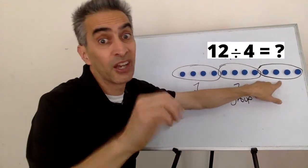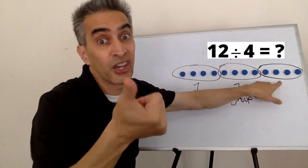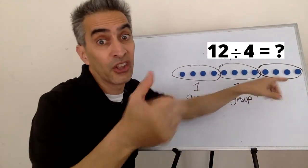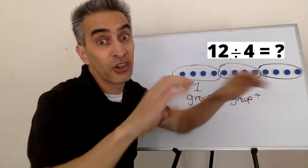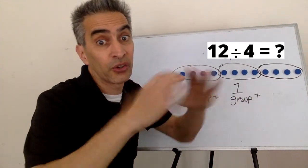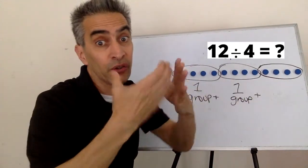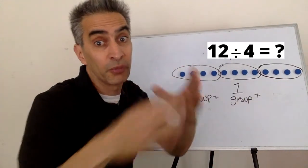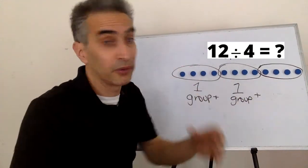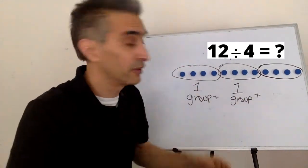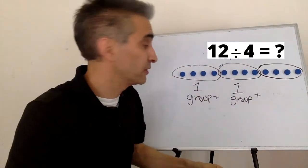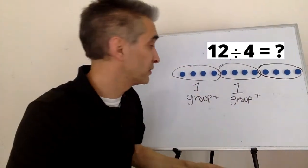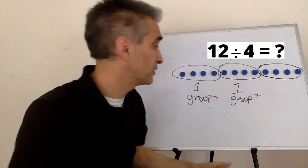and another group.